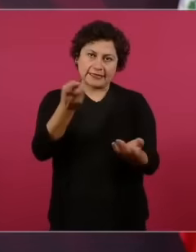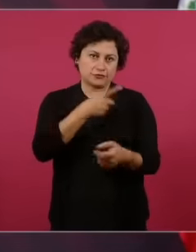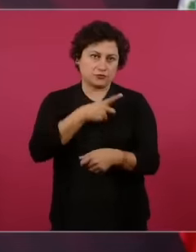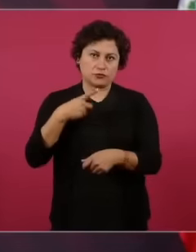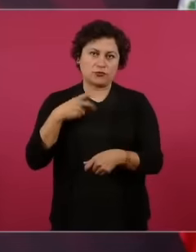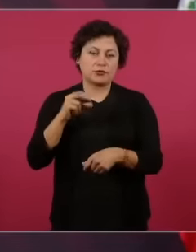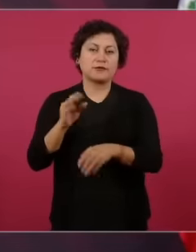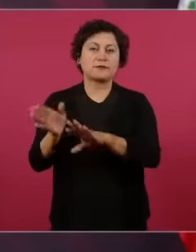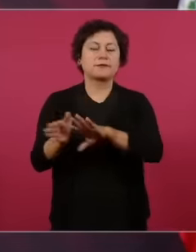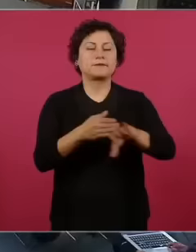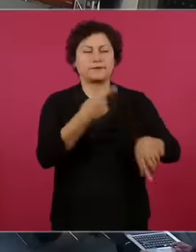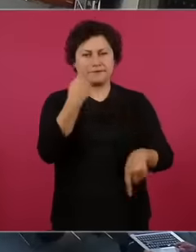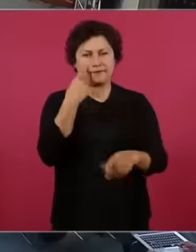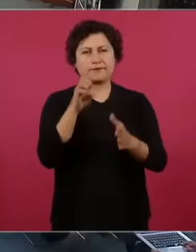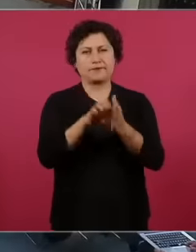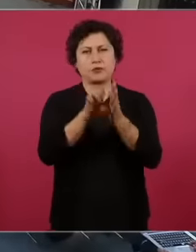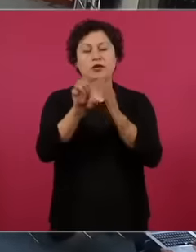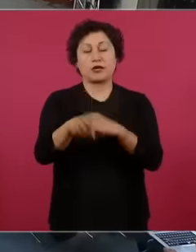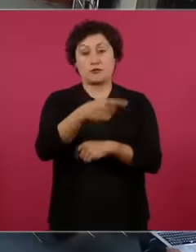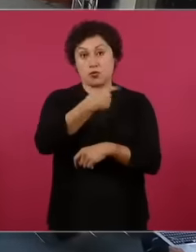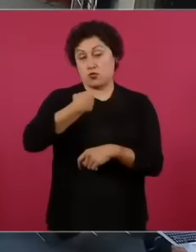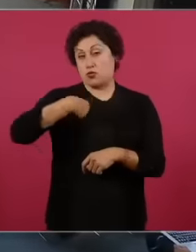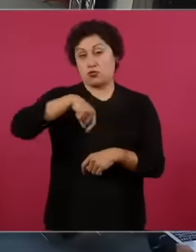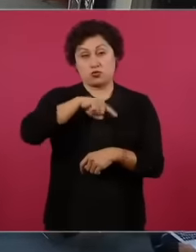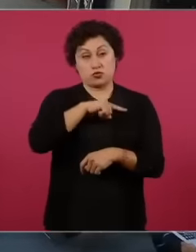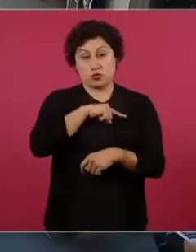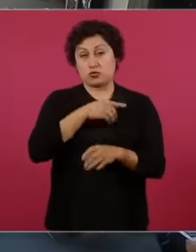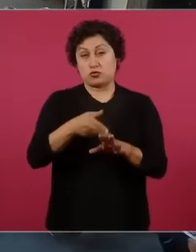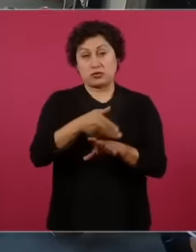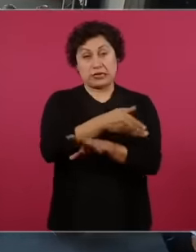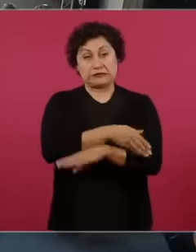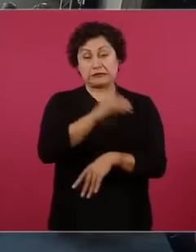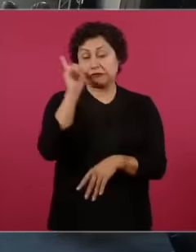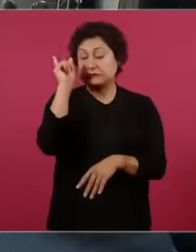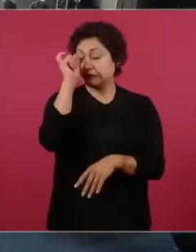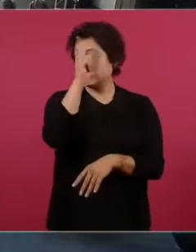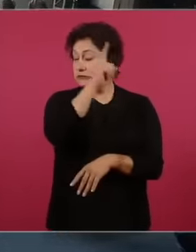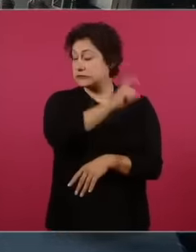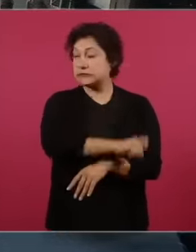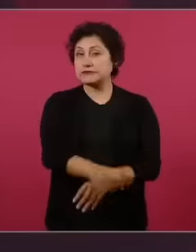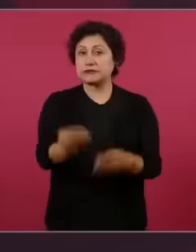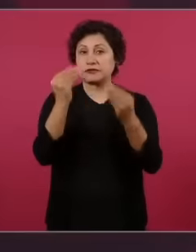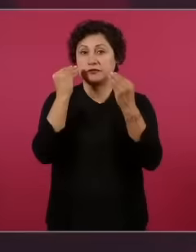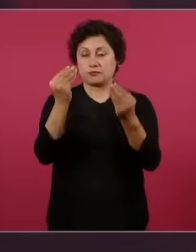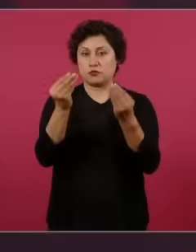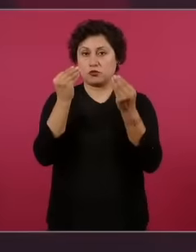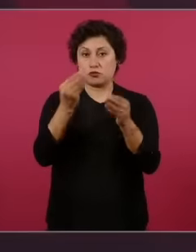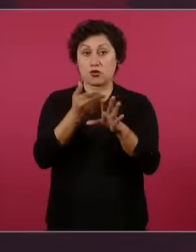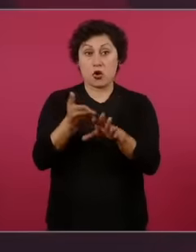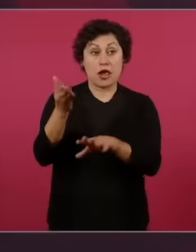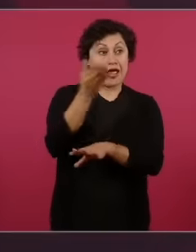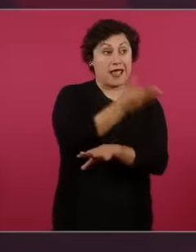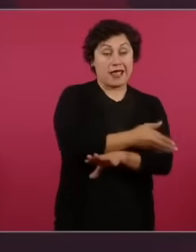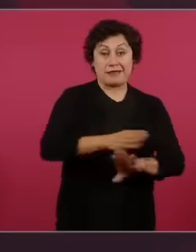when it was doing more damage to the neoliberal or nephist policy,